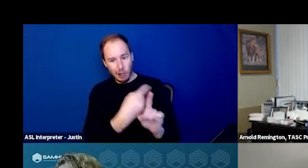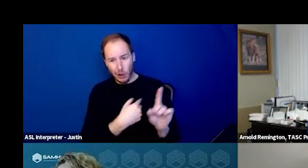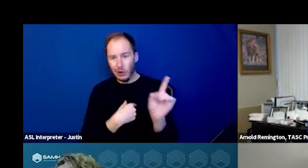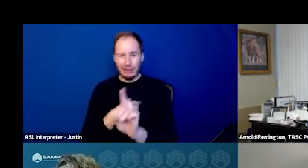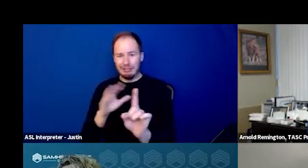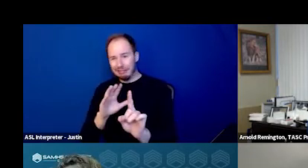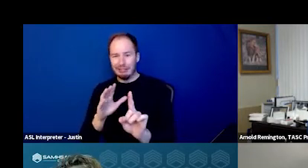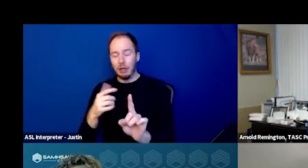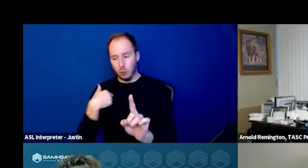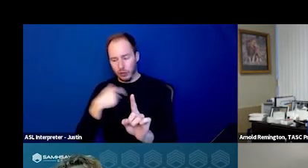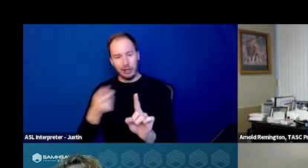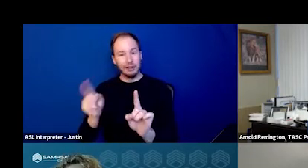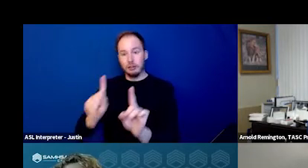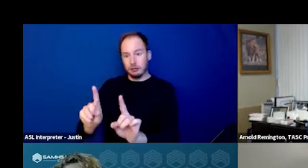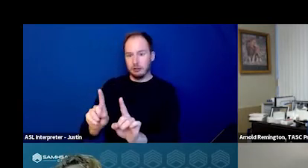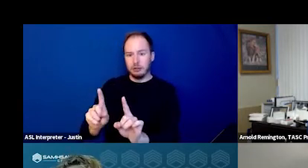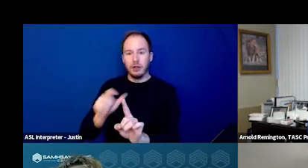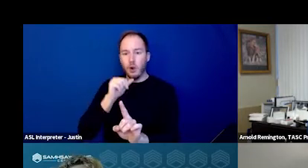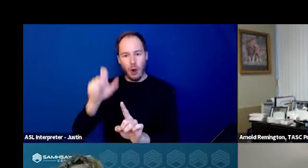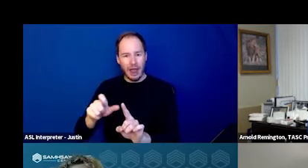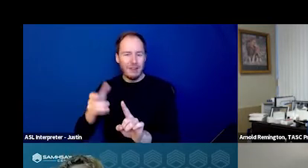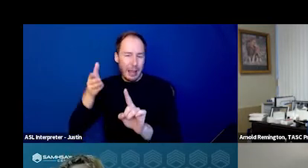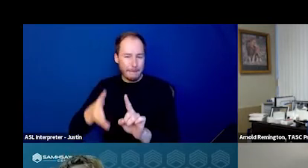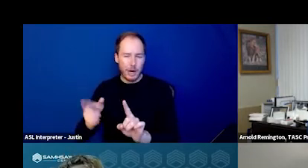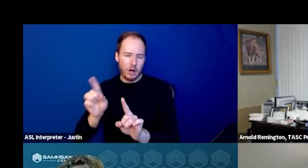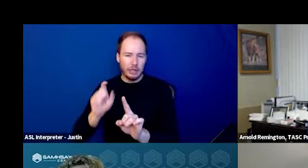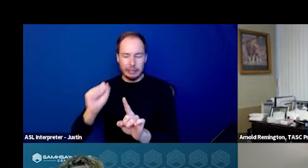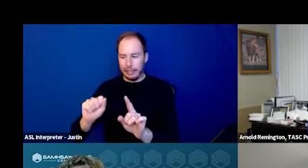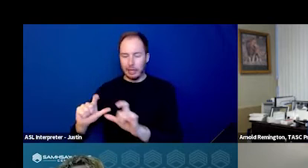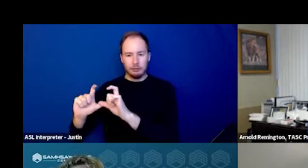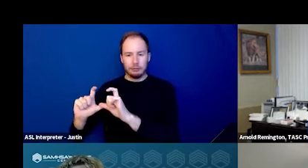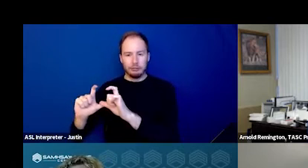It doesn't necessarily have to be in person. We can be there with an iPad.